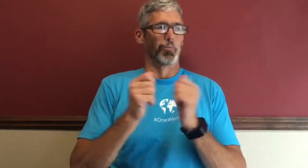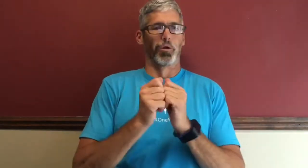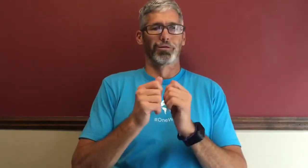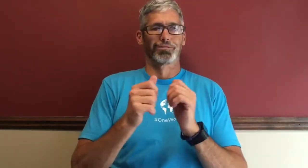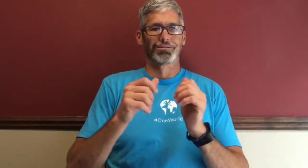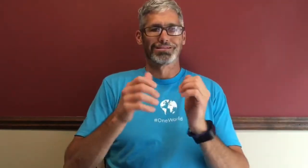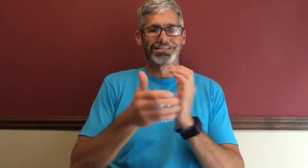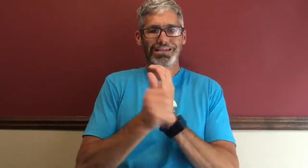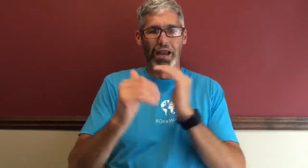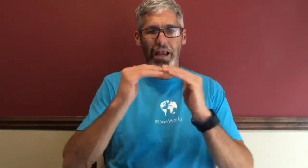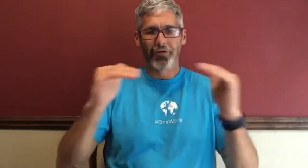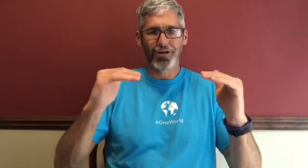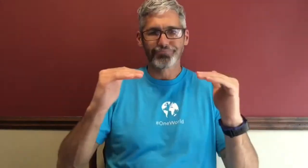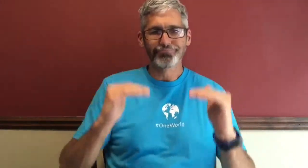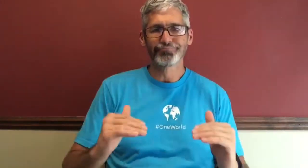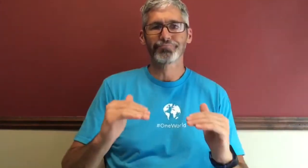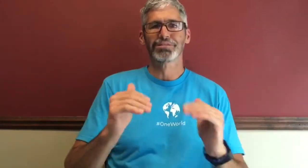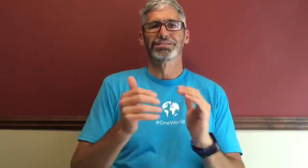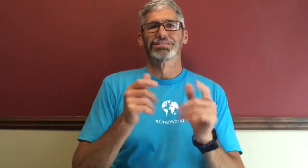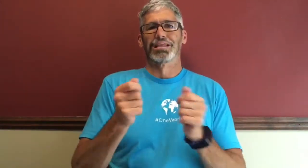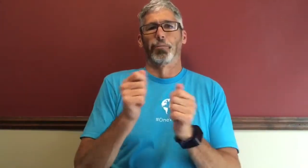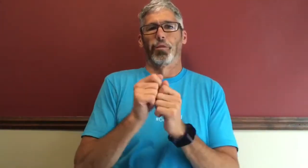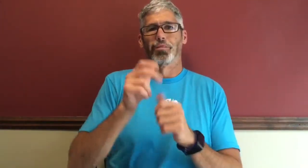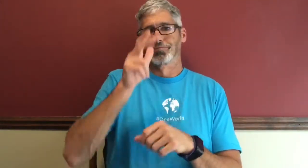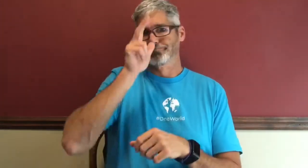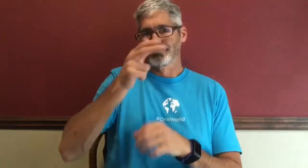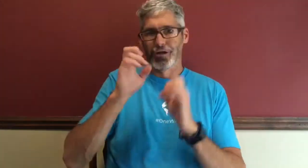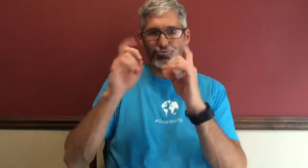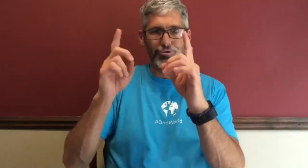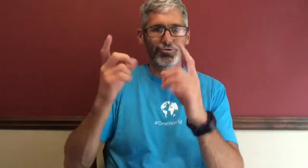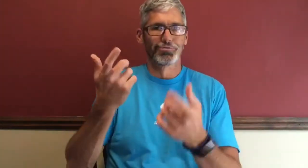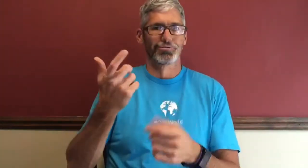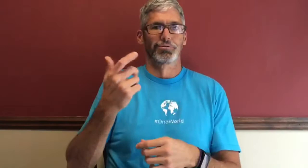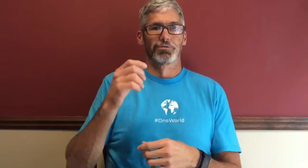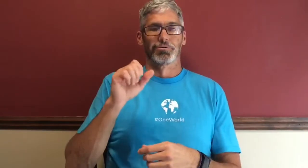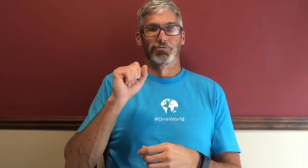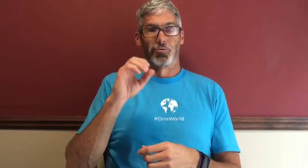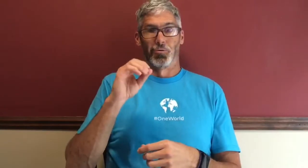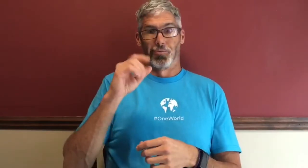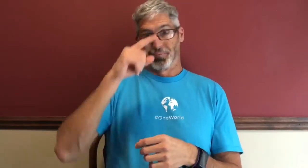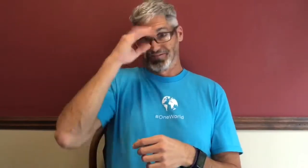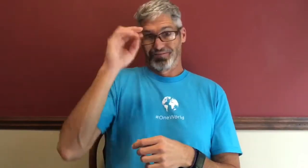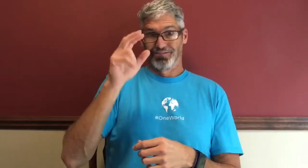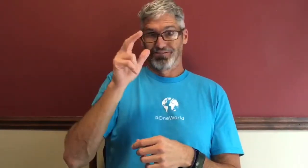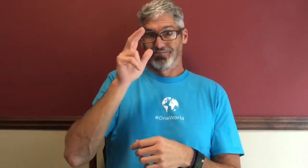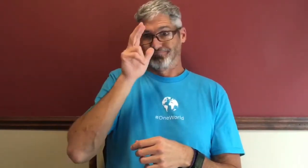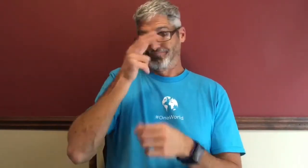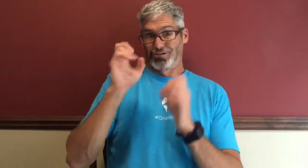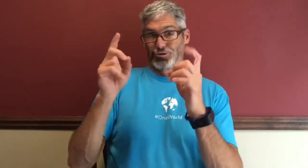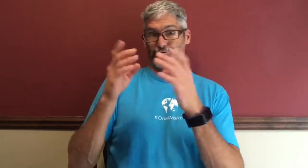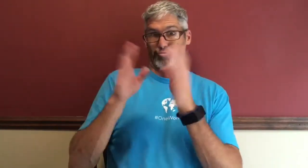dealt with lowered skill levels, dealt with lousy education so because of that